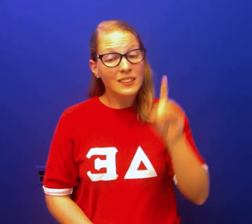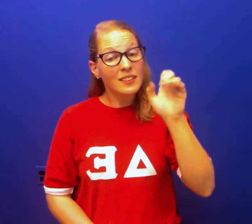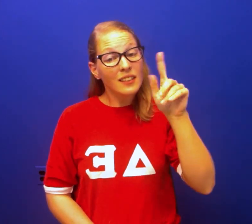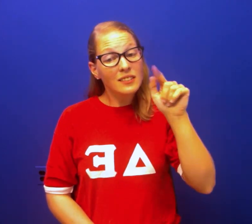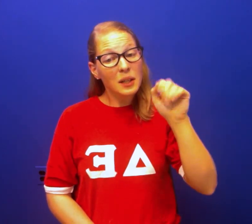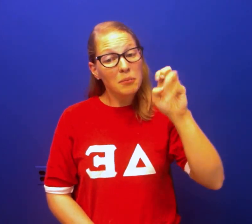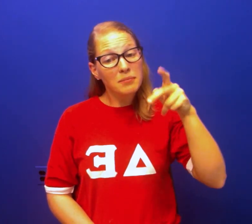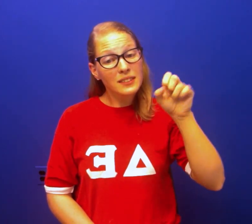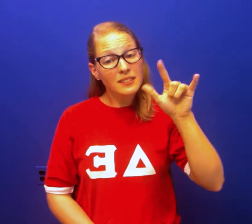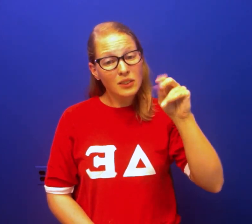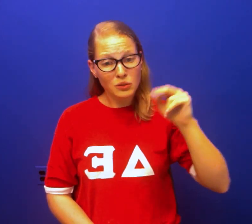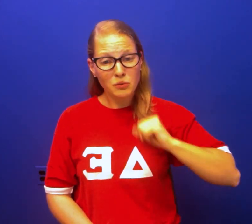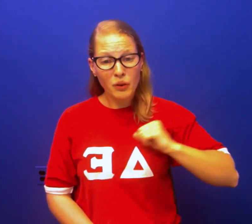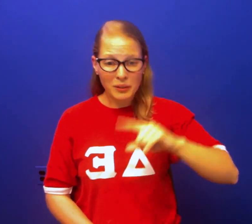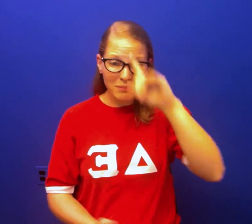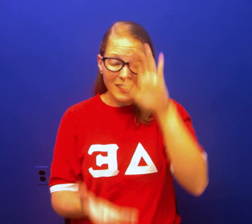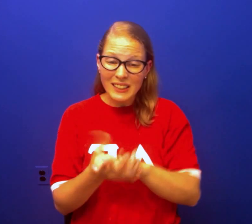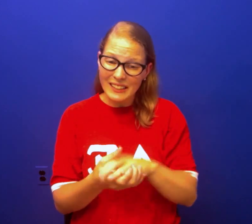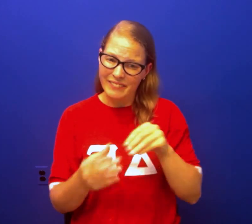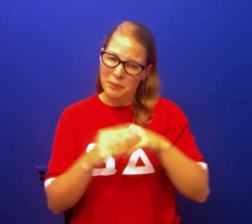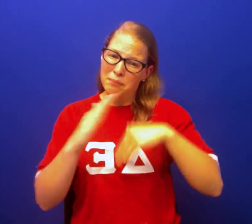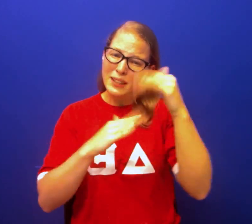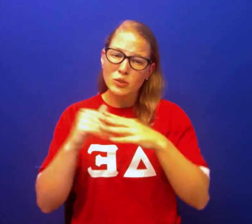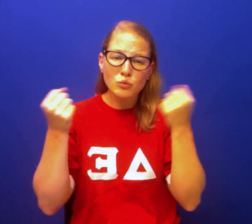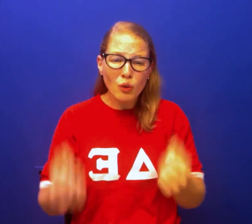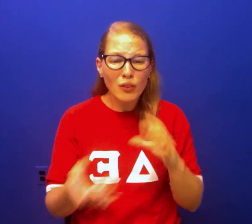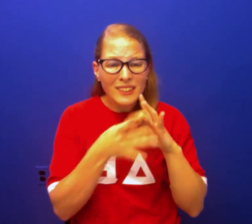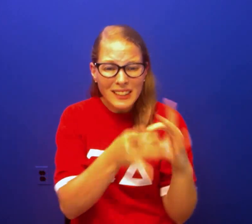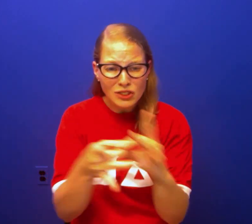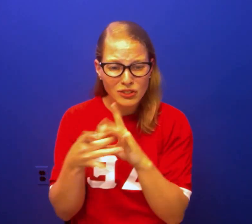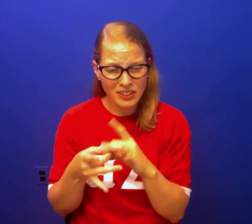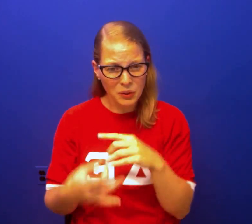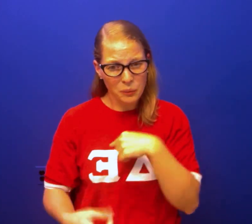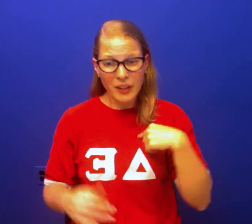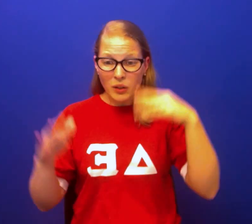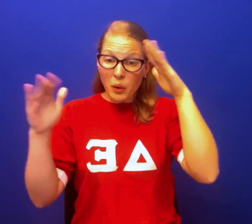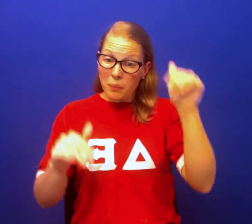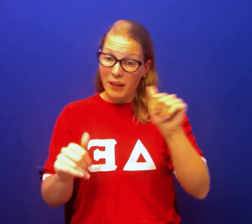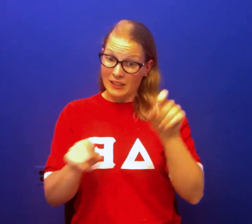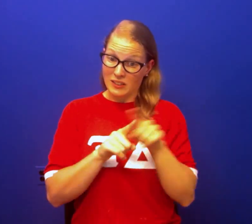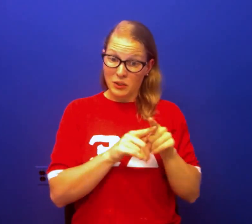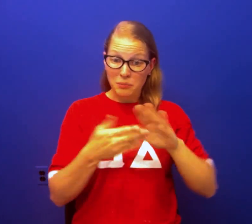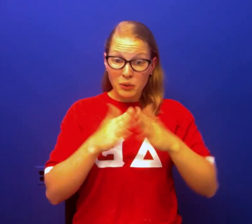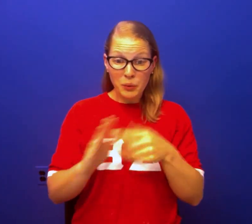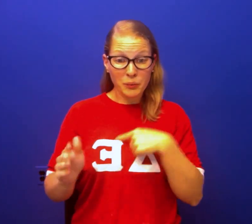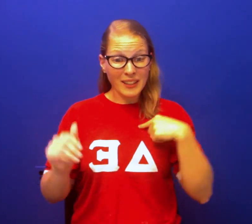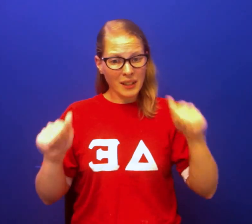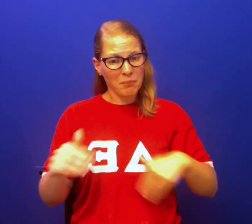The Delta Epsilon Sorority believes in building strong connections. We hope that as a community we can